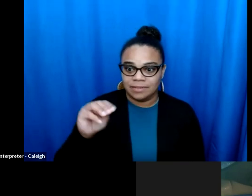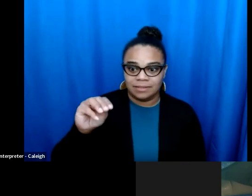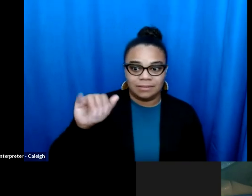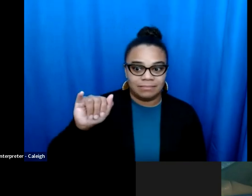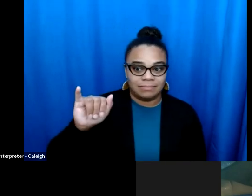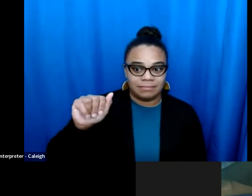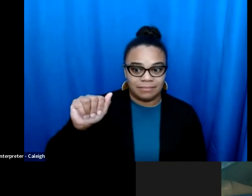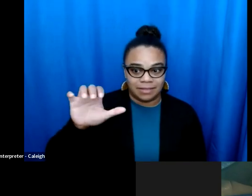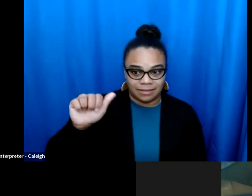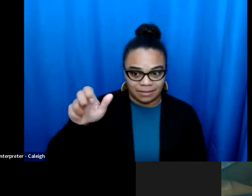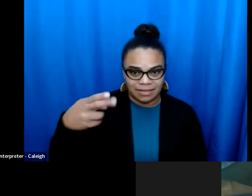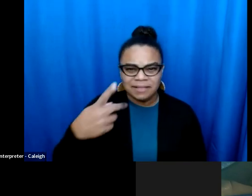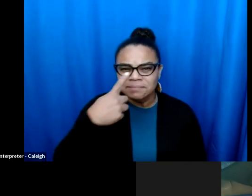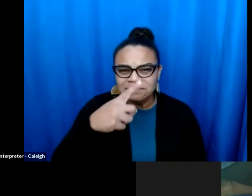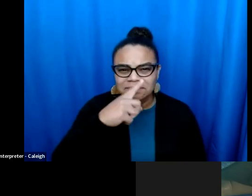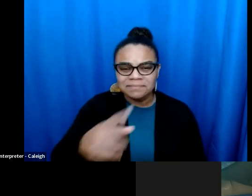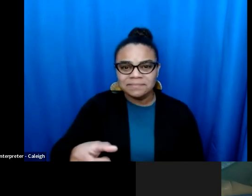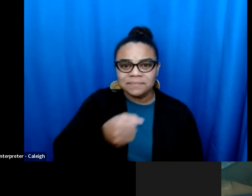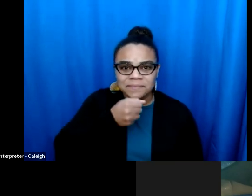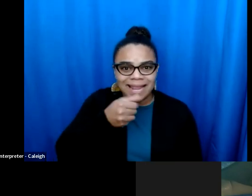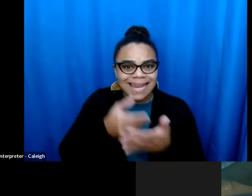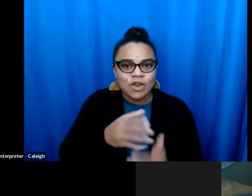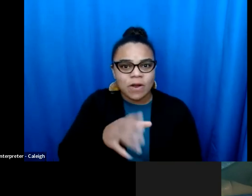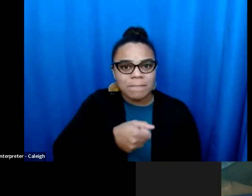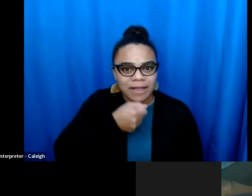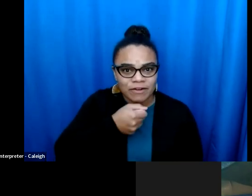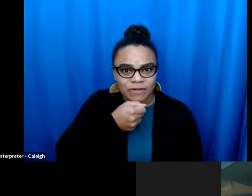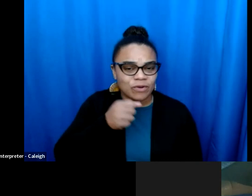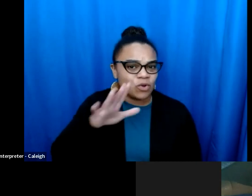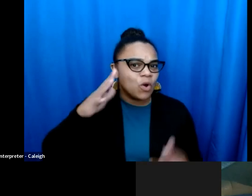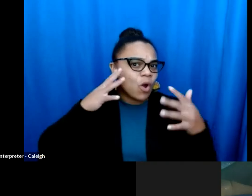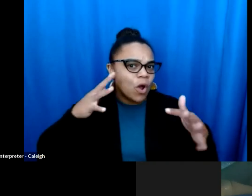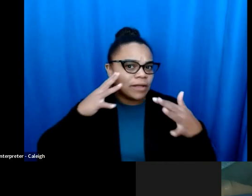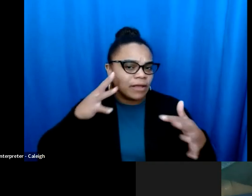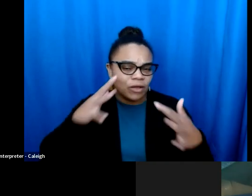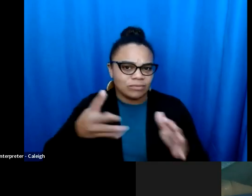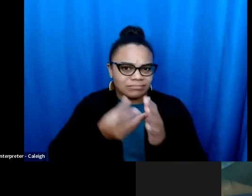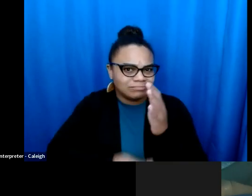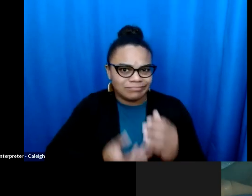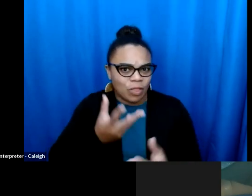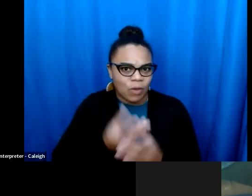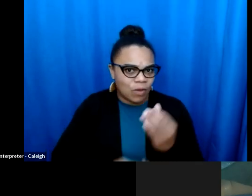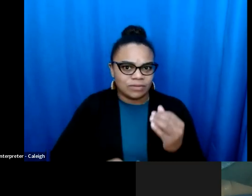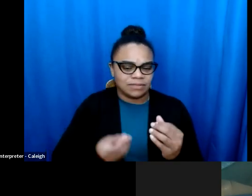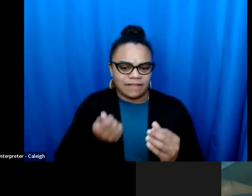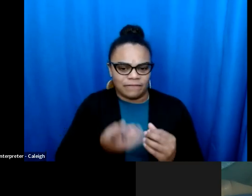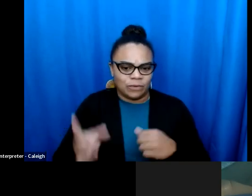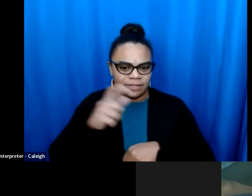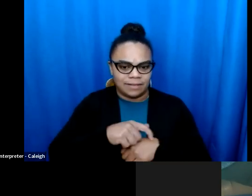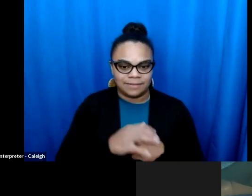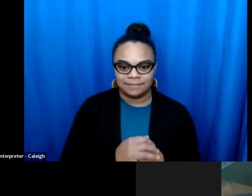Micah, could you get a little bit closer to your mic. able to turn back [broken audio]. >> SANDY: Micah, could you get